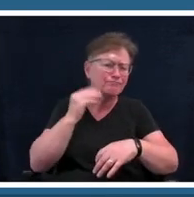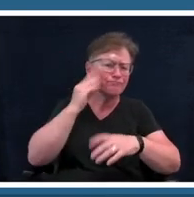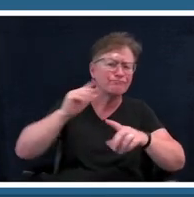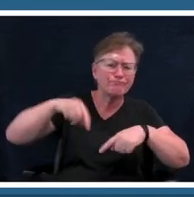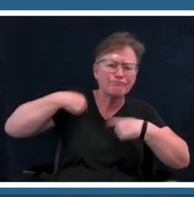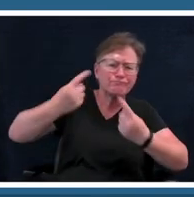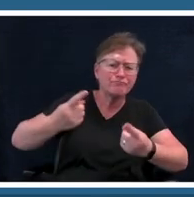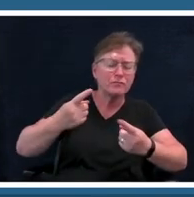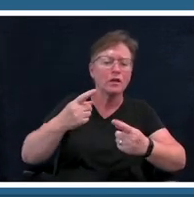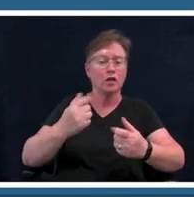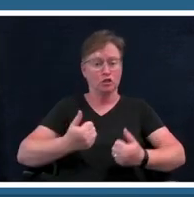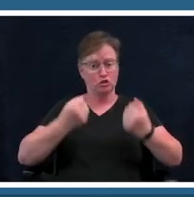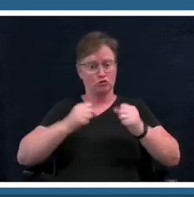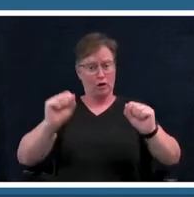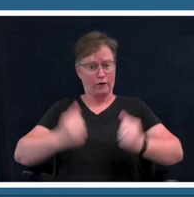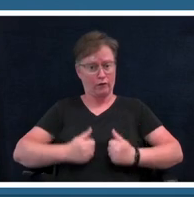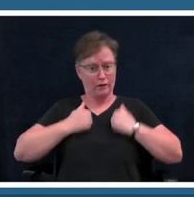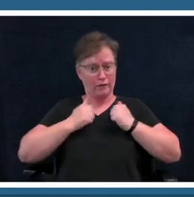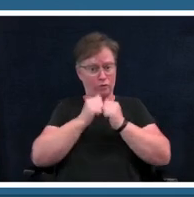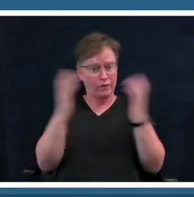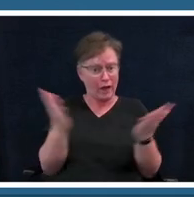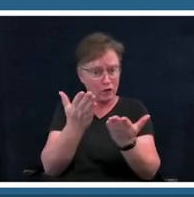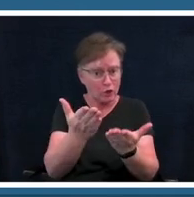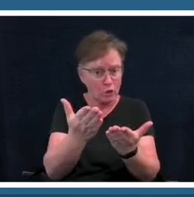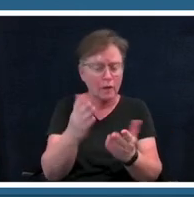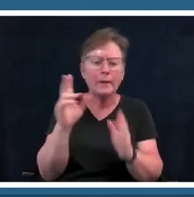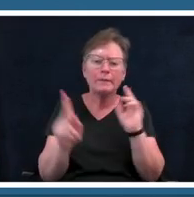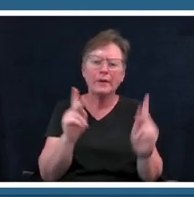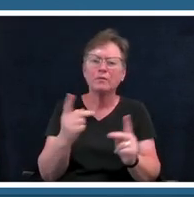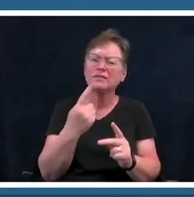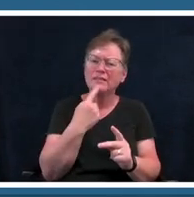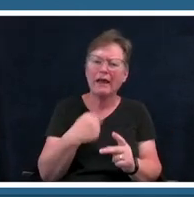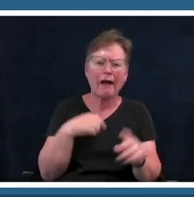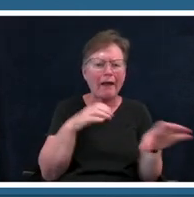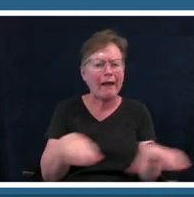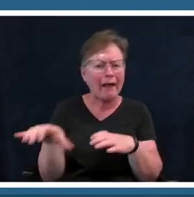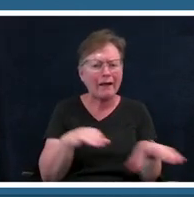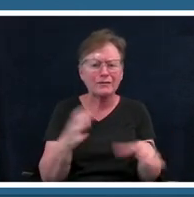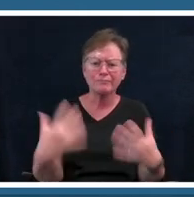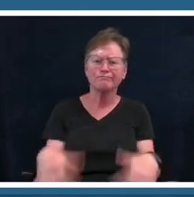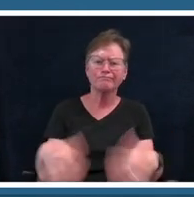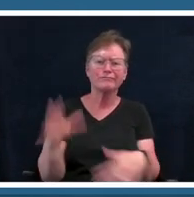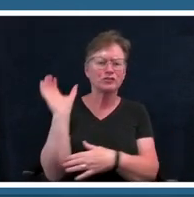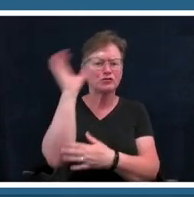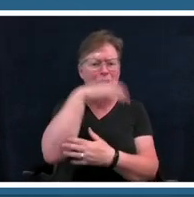without you people say i act i act so